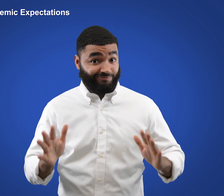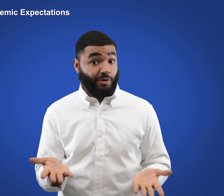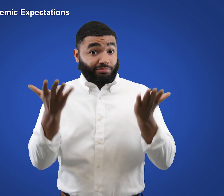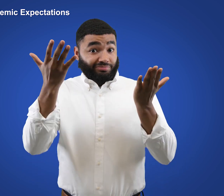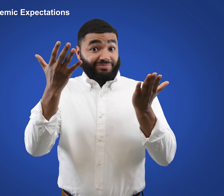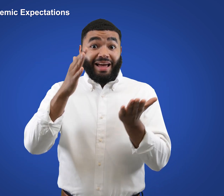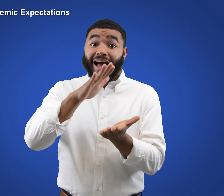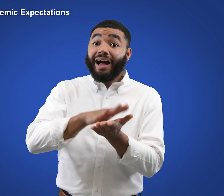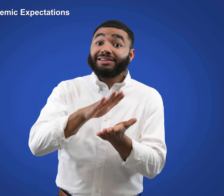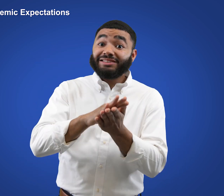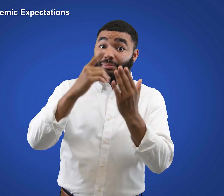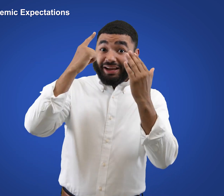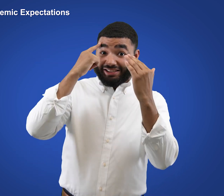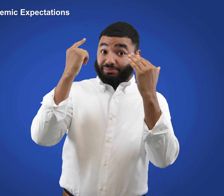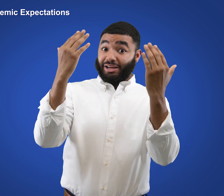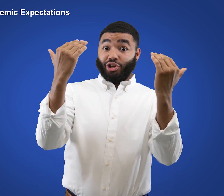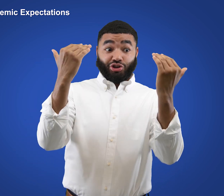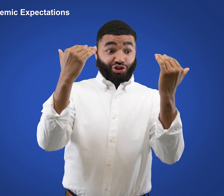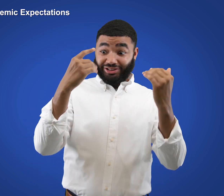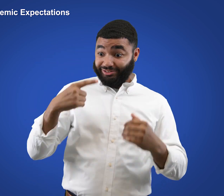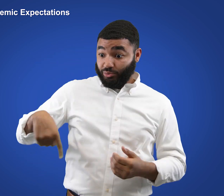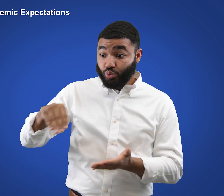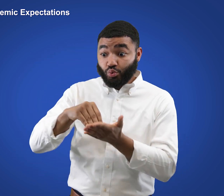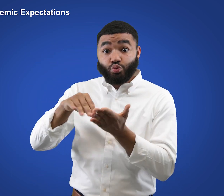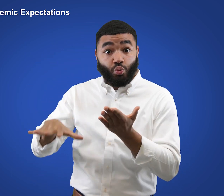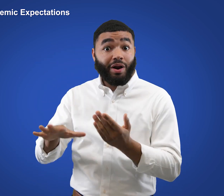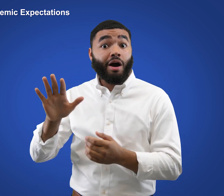Increase the academic expectations for students